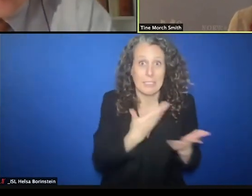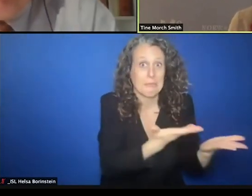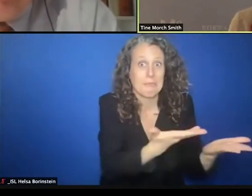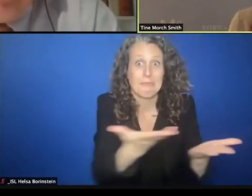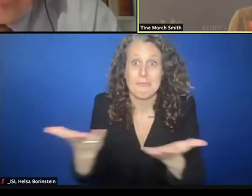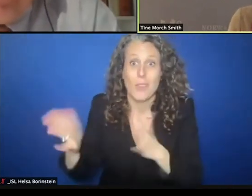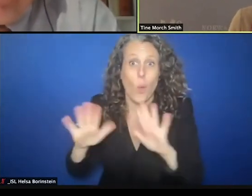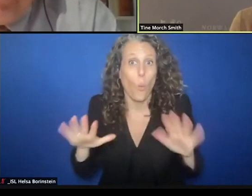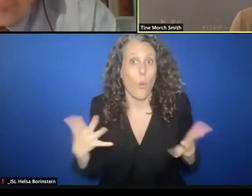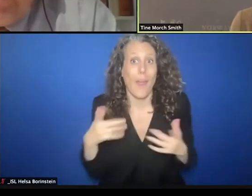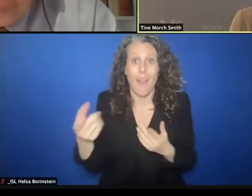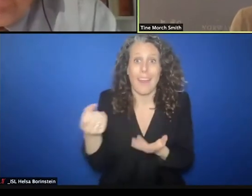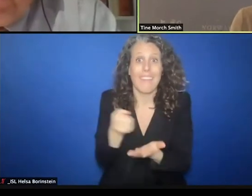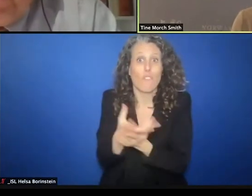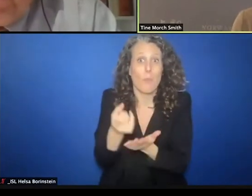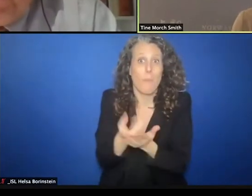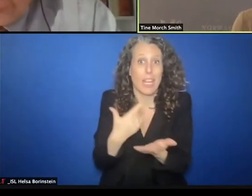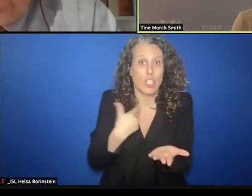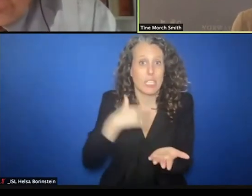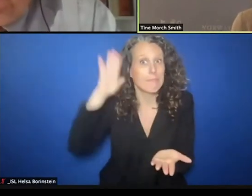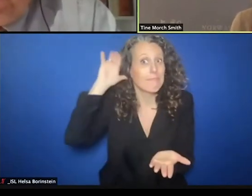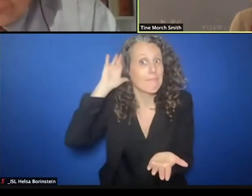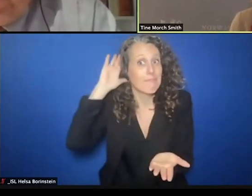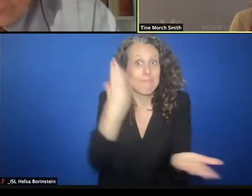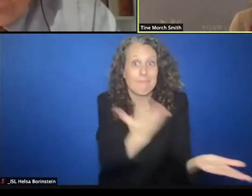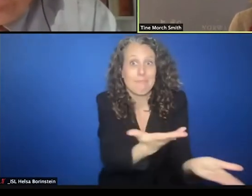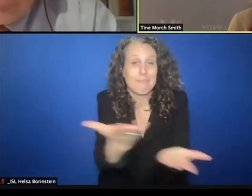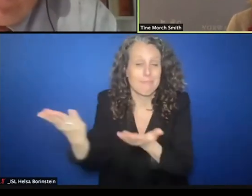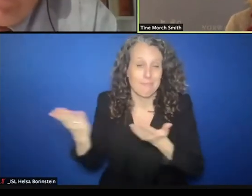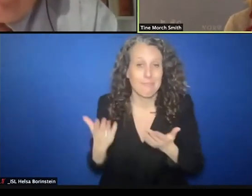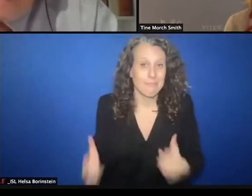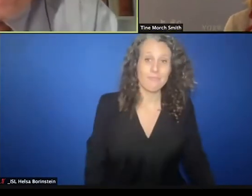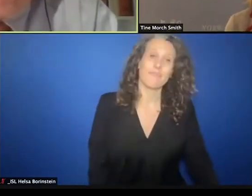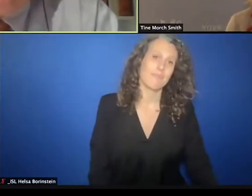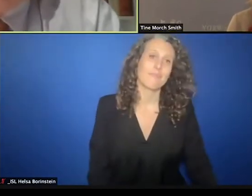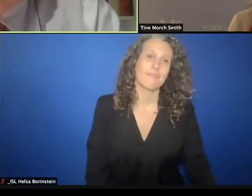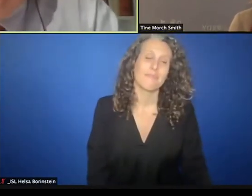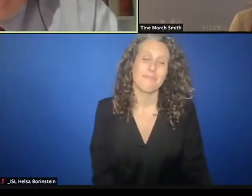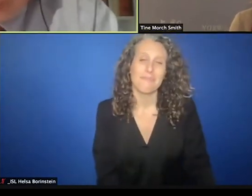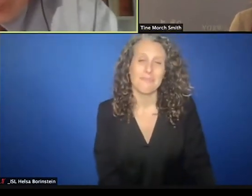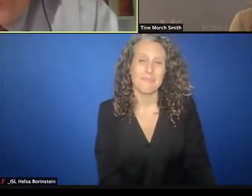that we need in order to fulfill our ambitions. >> CHRIS GUNNESS: Thank you so much for that. And